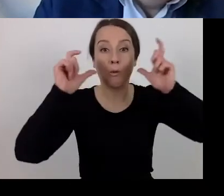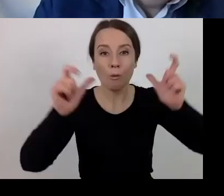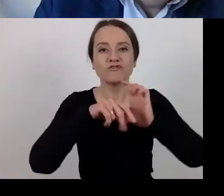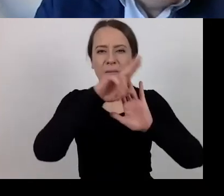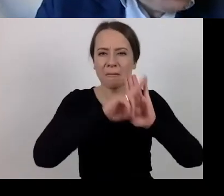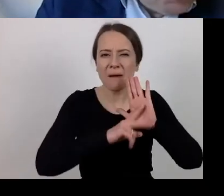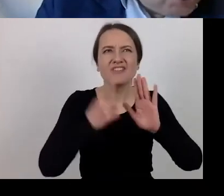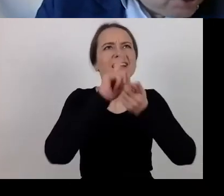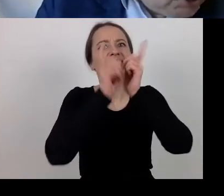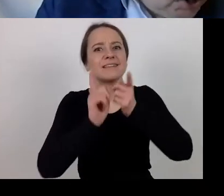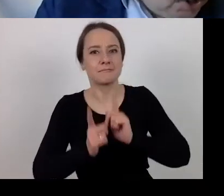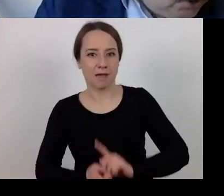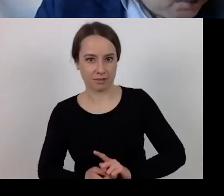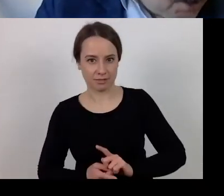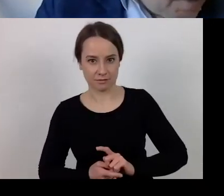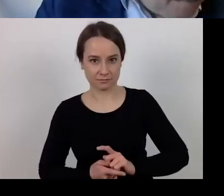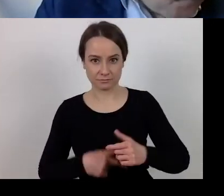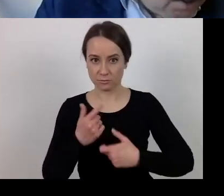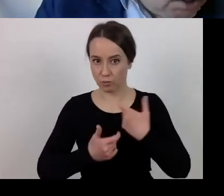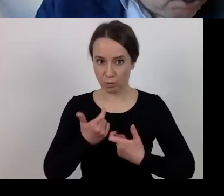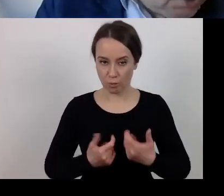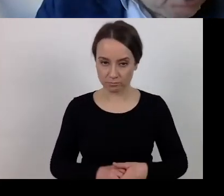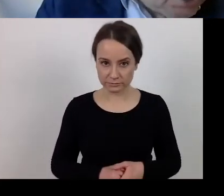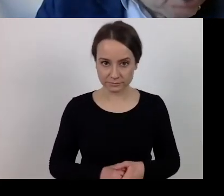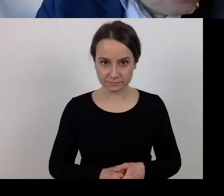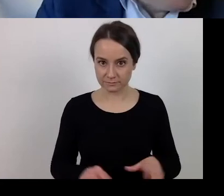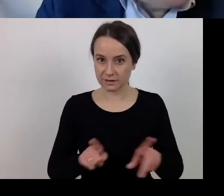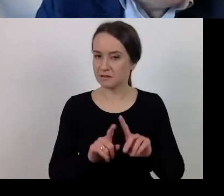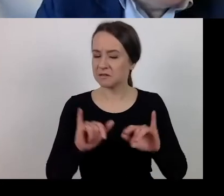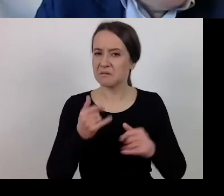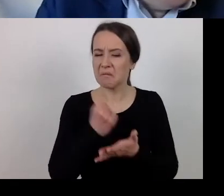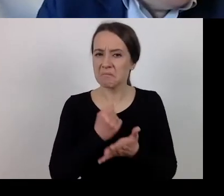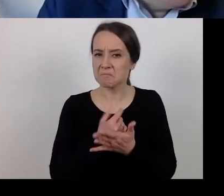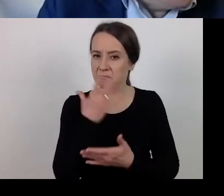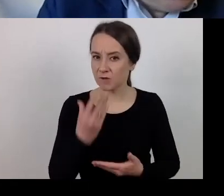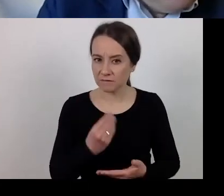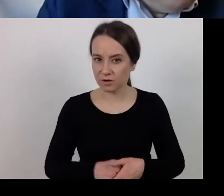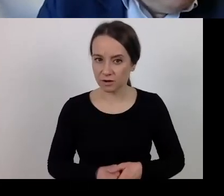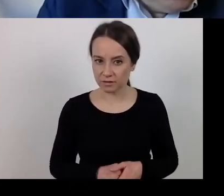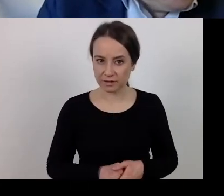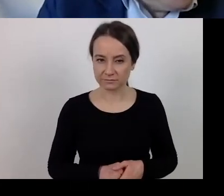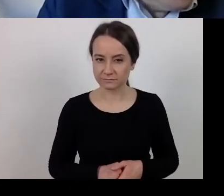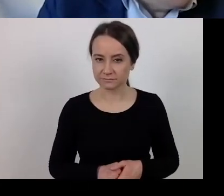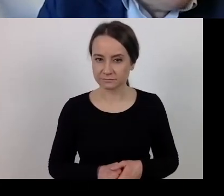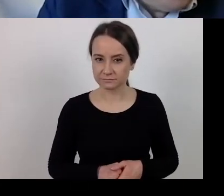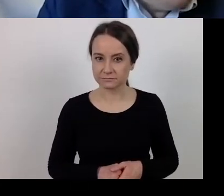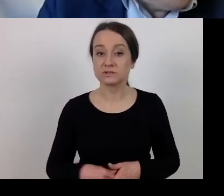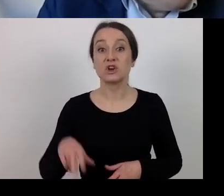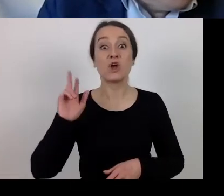At the same time the managing authority has the right